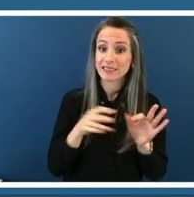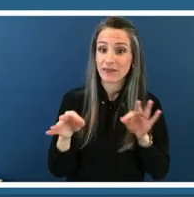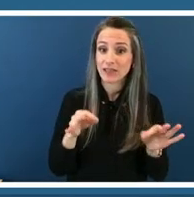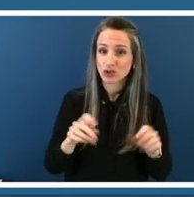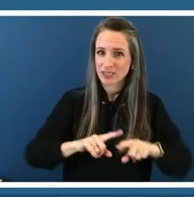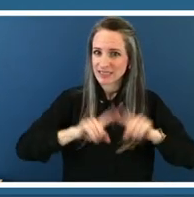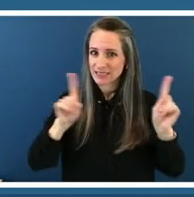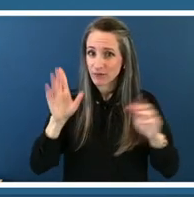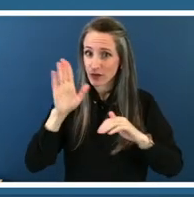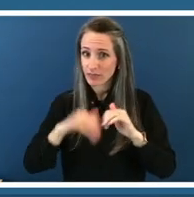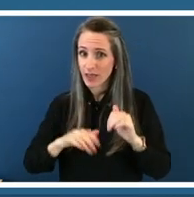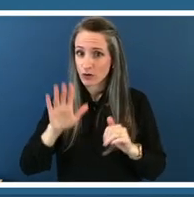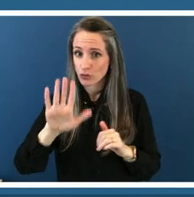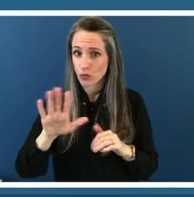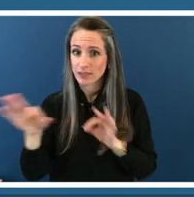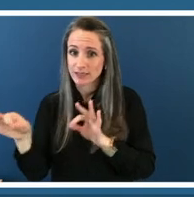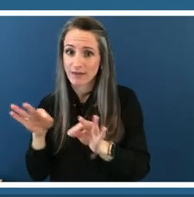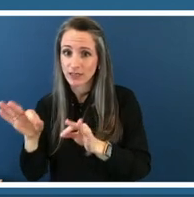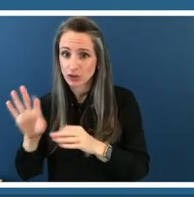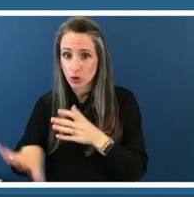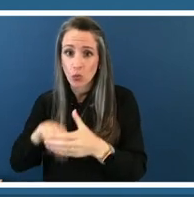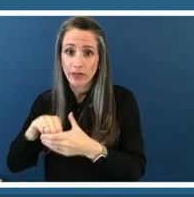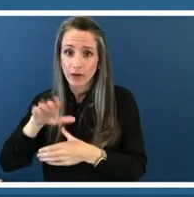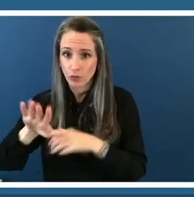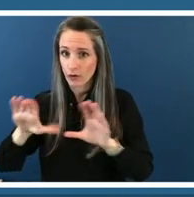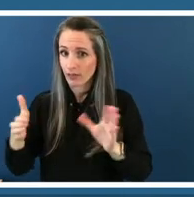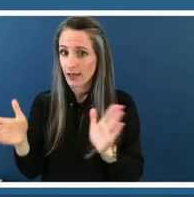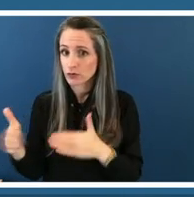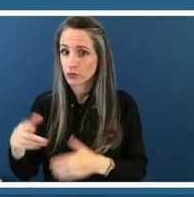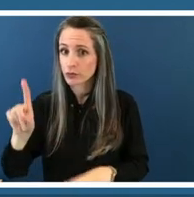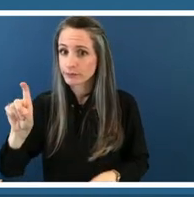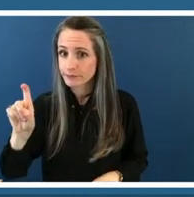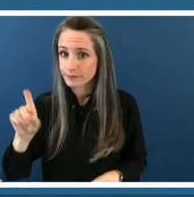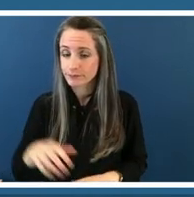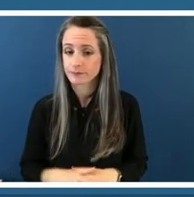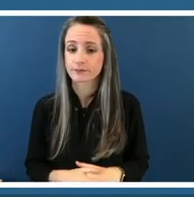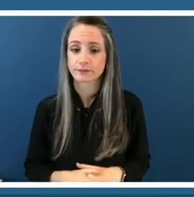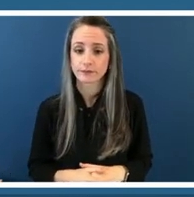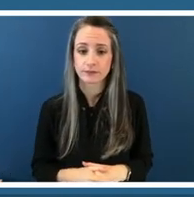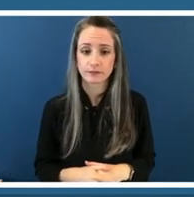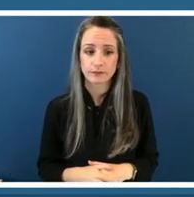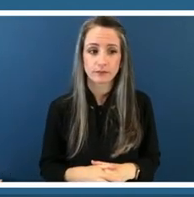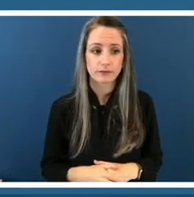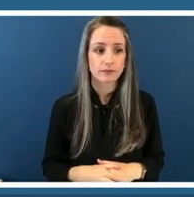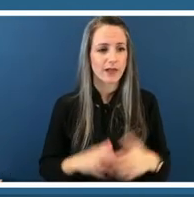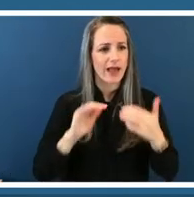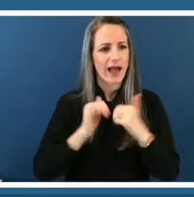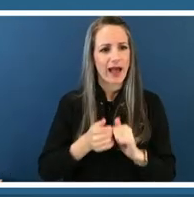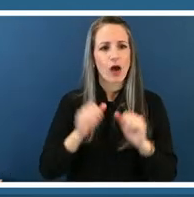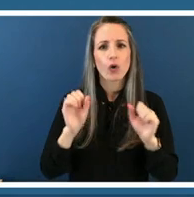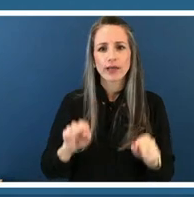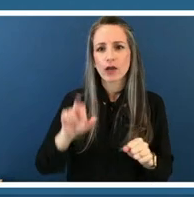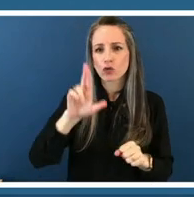using these definitions and these types of questions um how can we redefine and reimagine